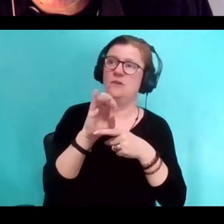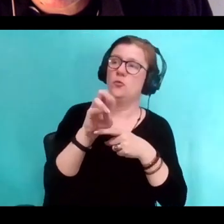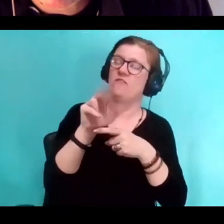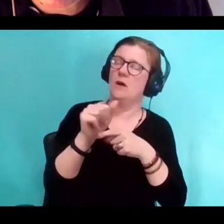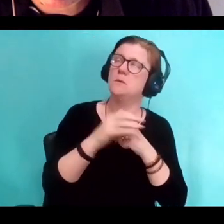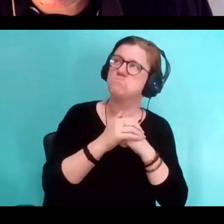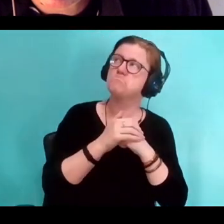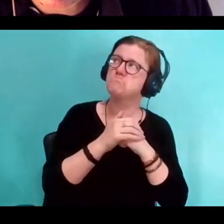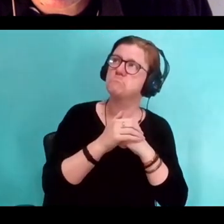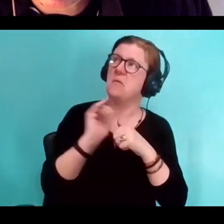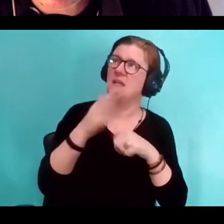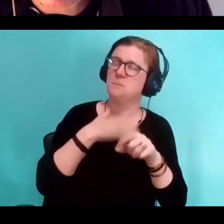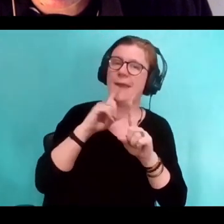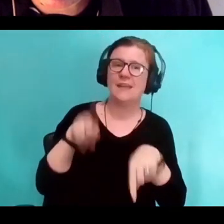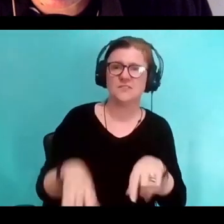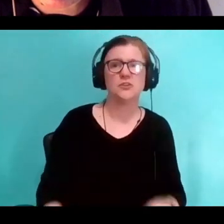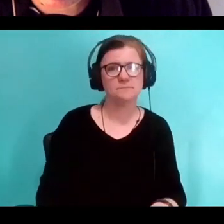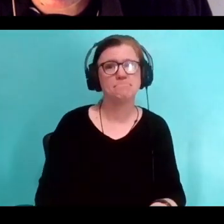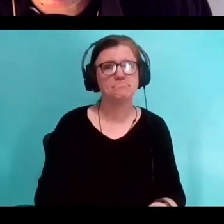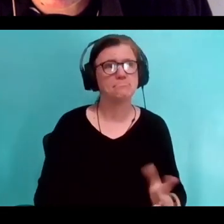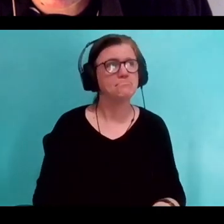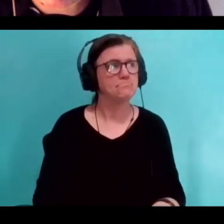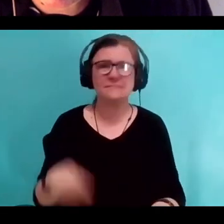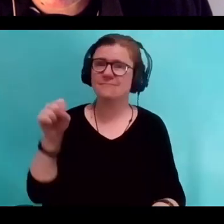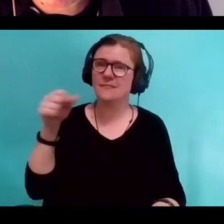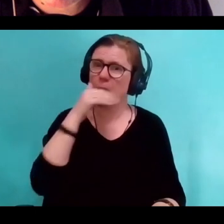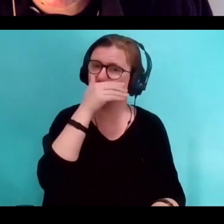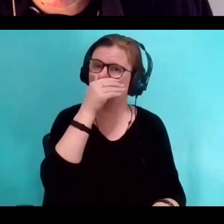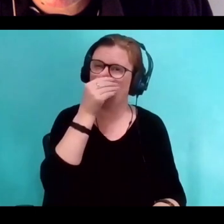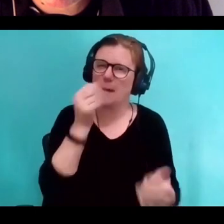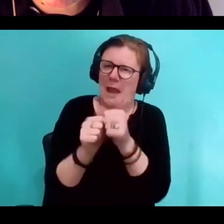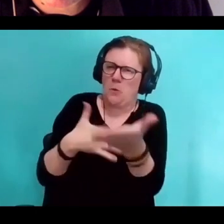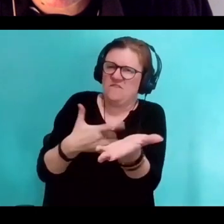I that's my answer, I guess is. I mean how do you feel like?